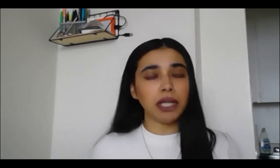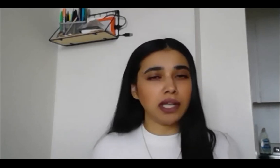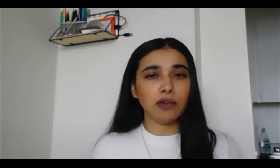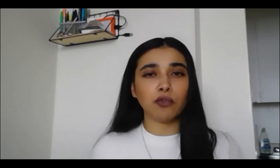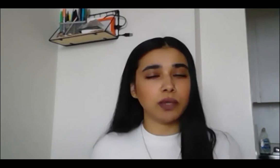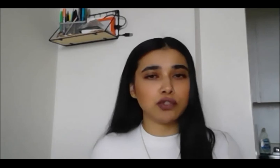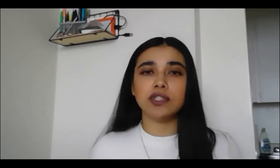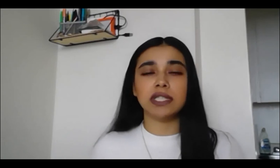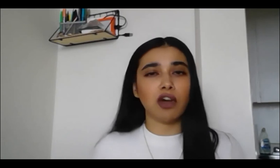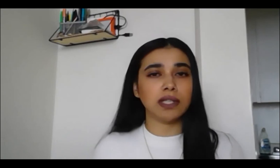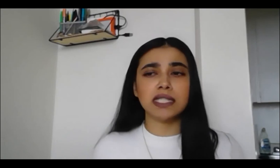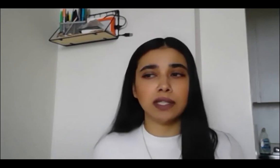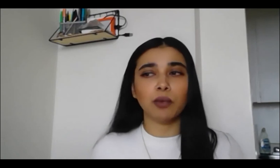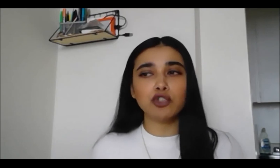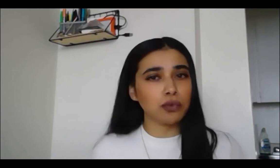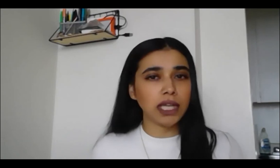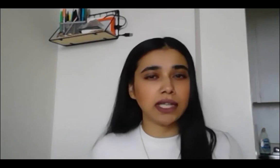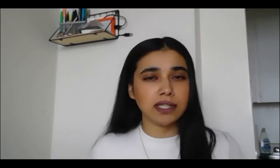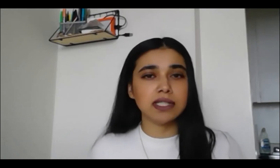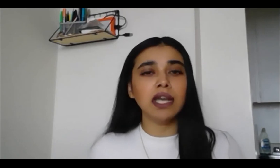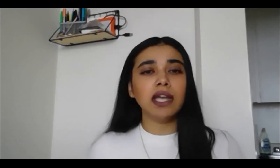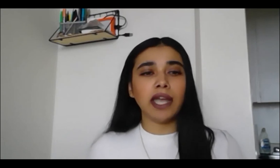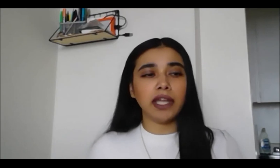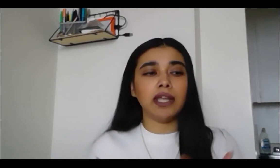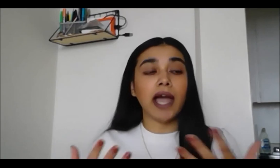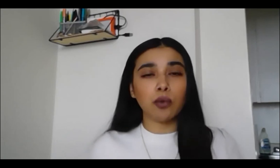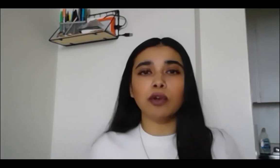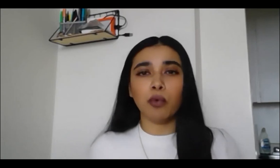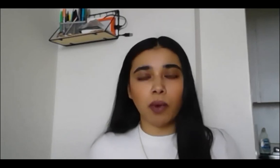competing for resources and all these things when, truly, it is an inequitable